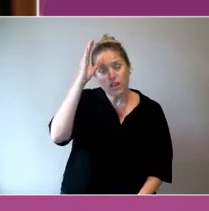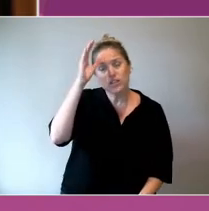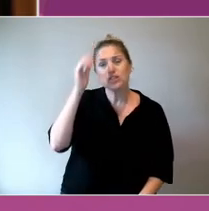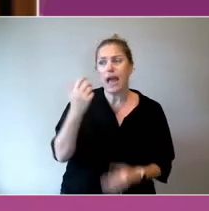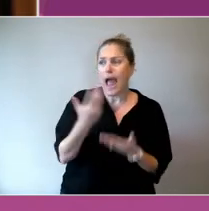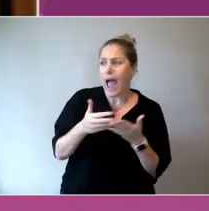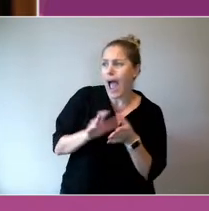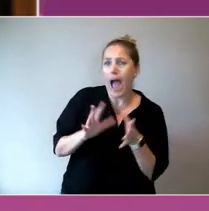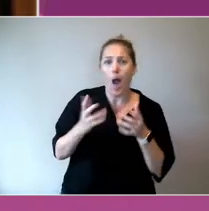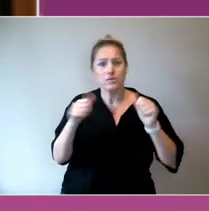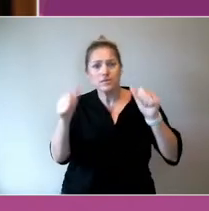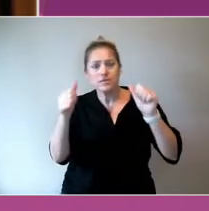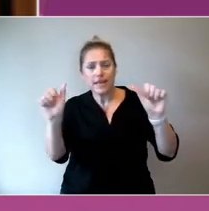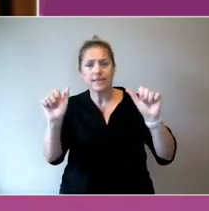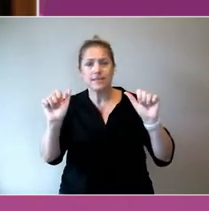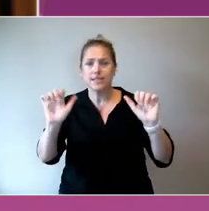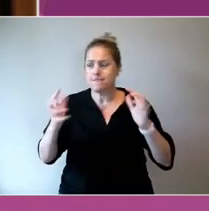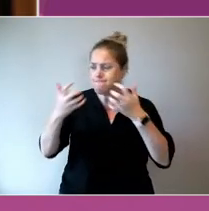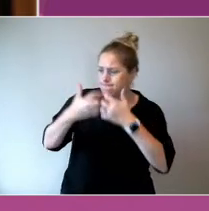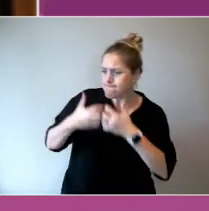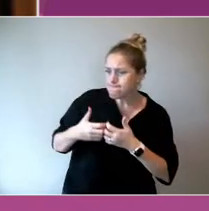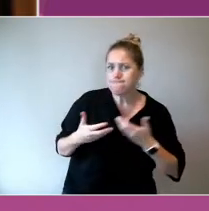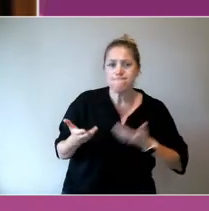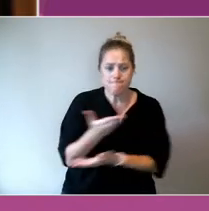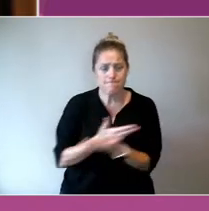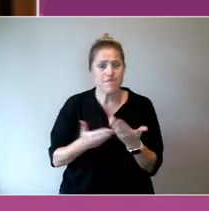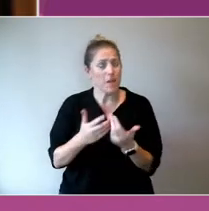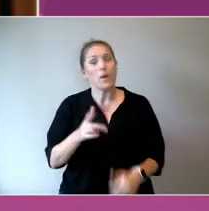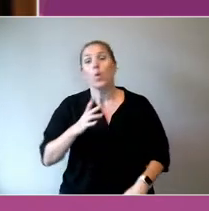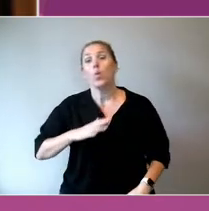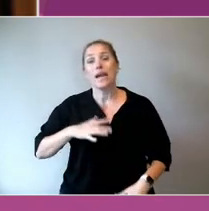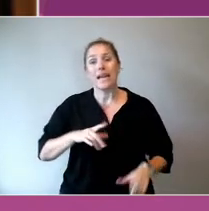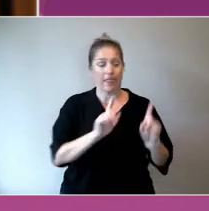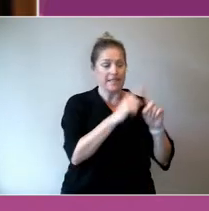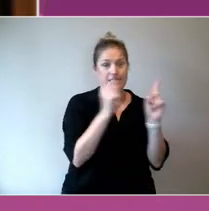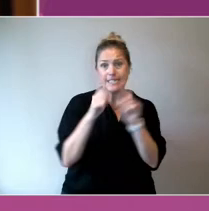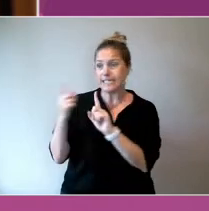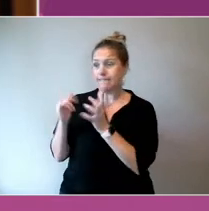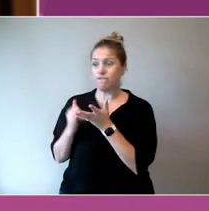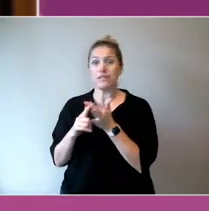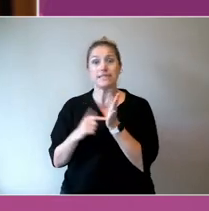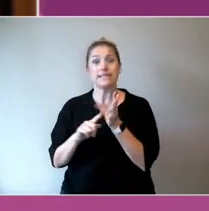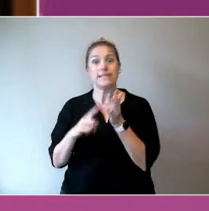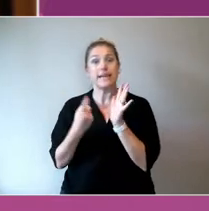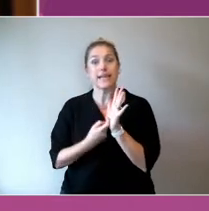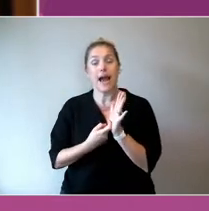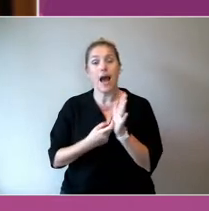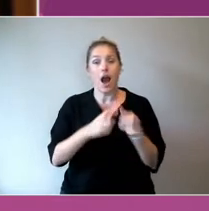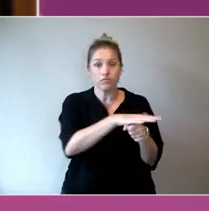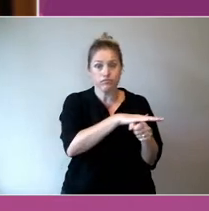Some of it has to be between the different sectors that don't typically work together.